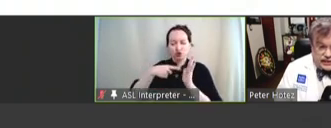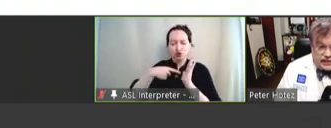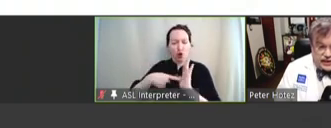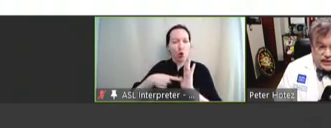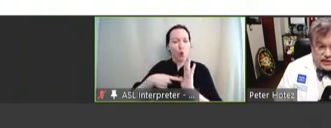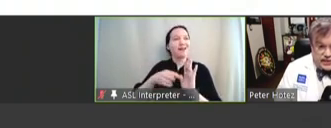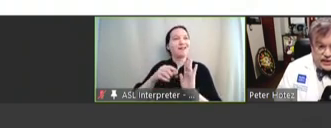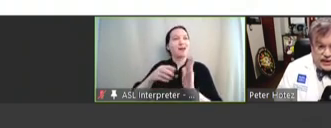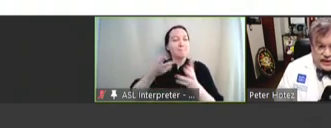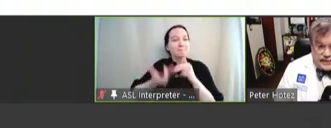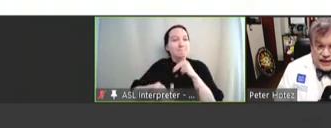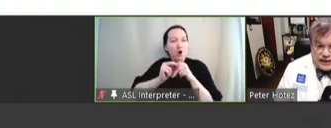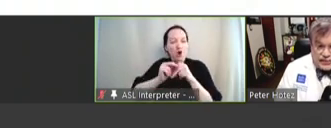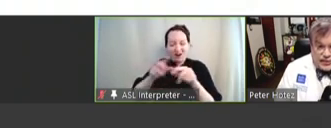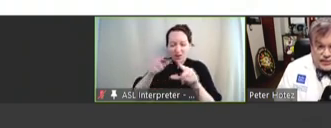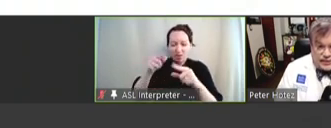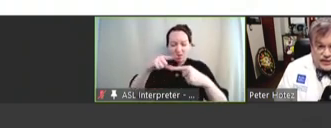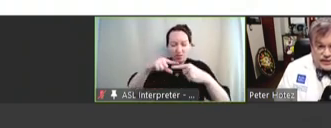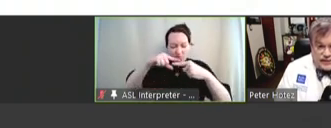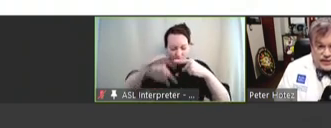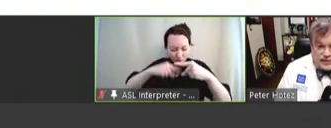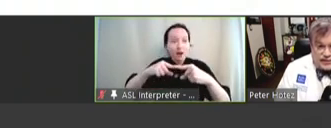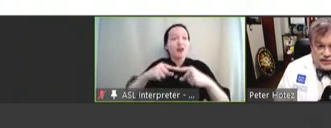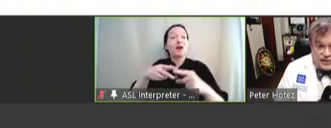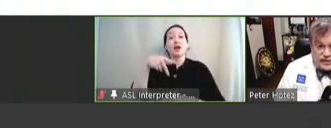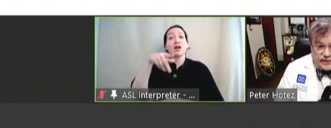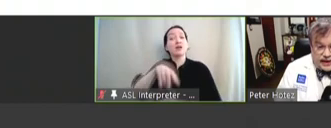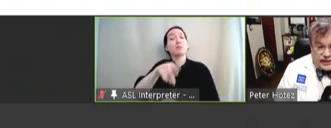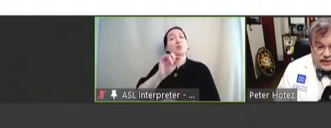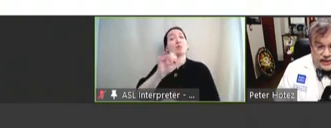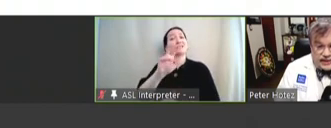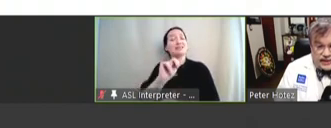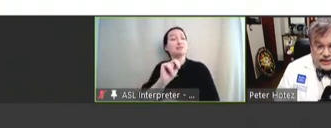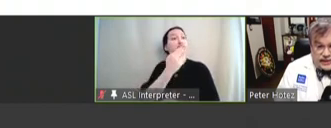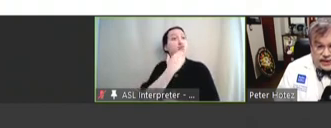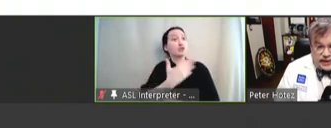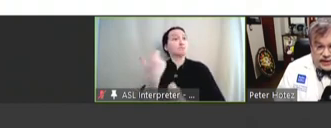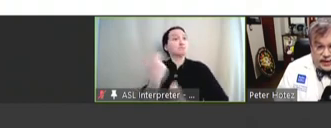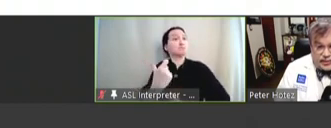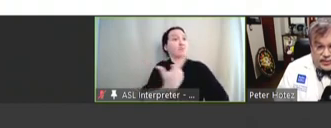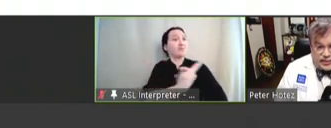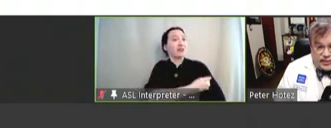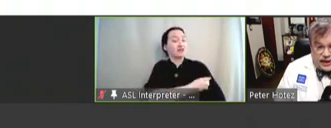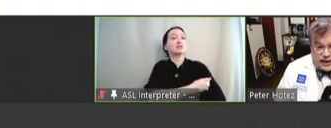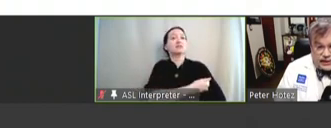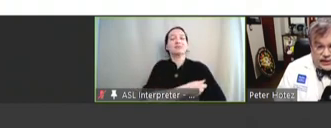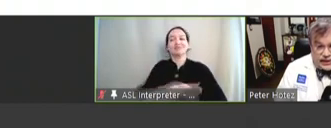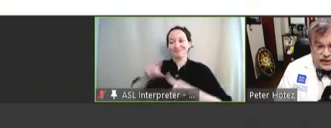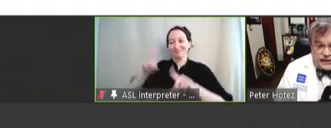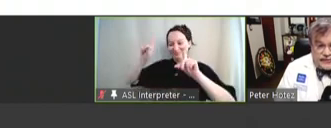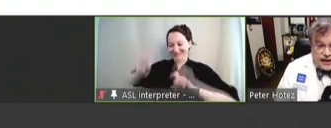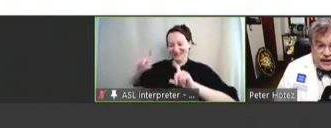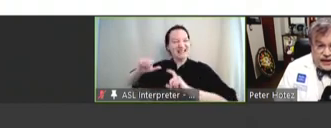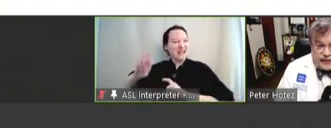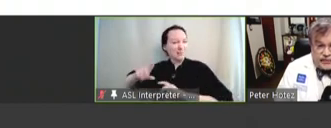of the tegumen. And the protein makes a very good vaccine in laboratory mice. And then we